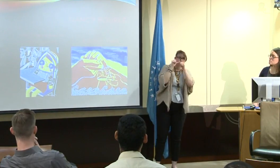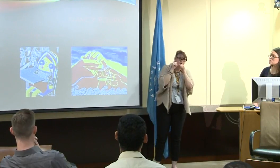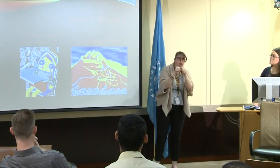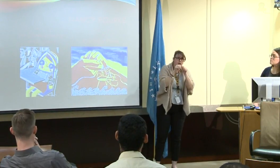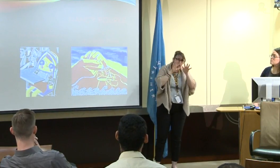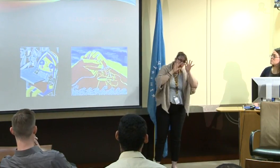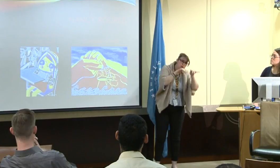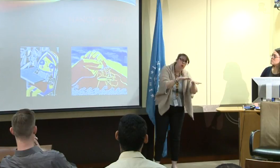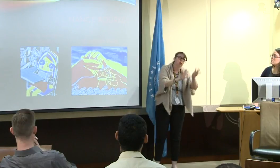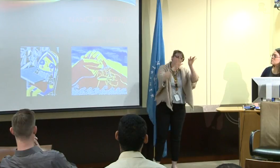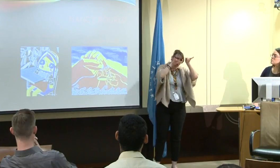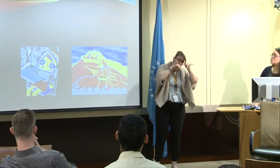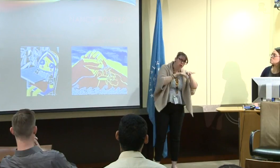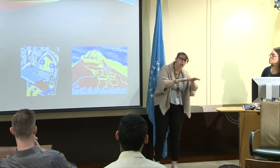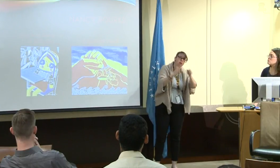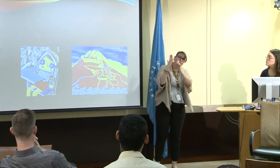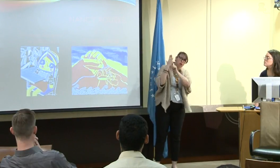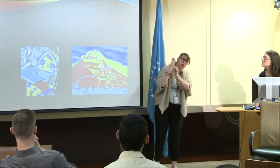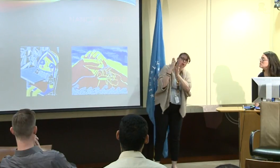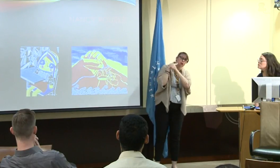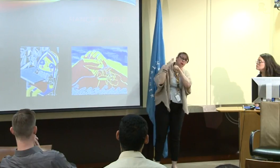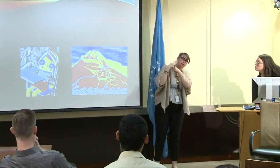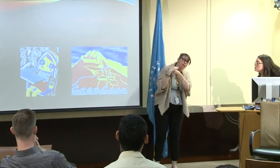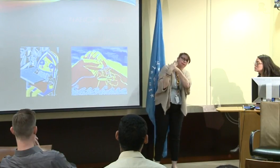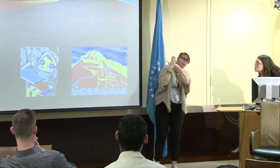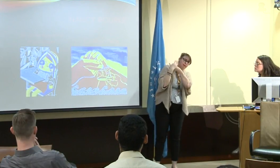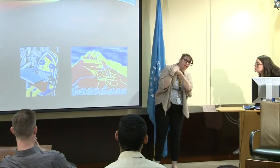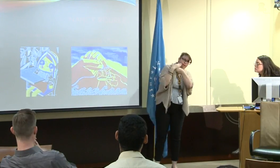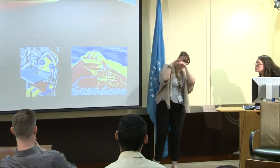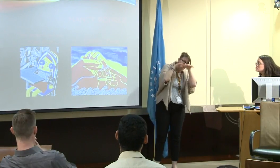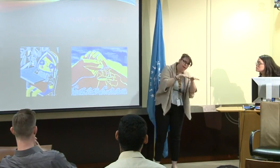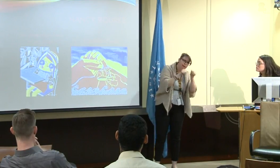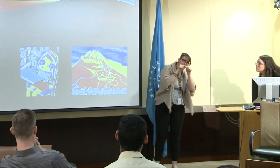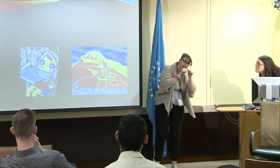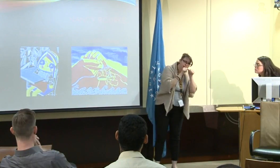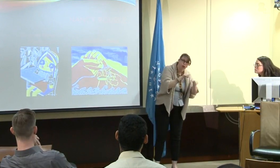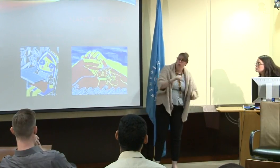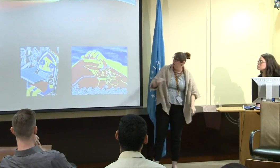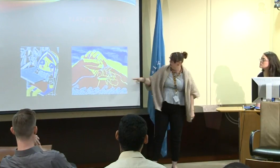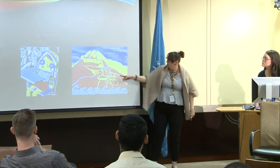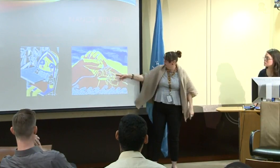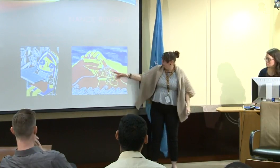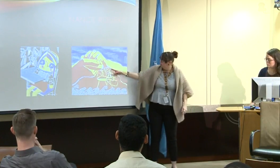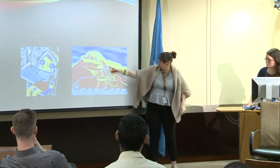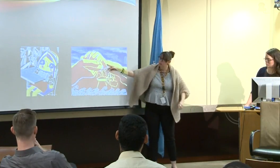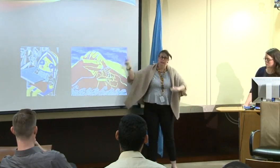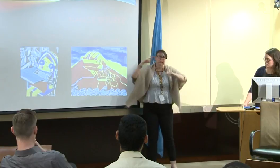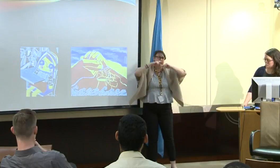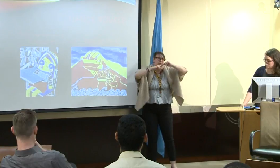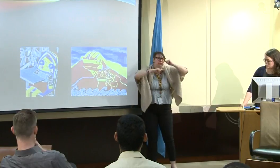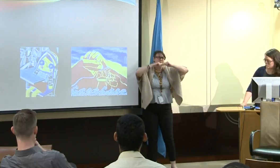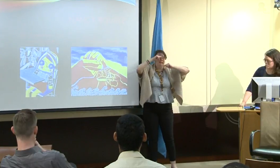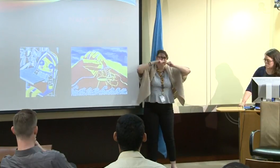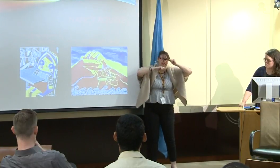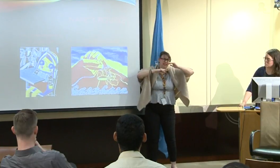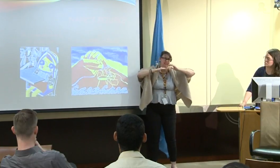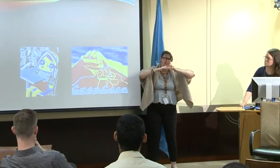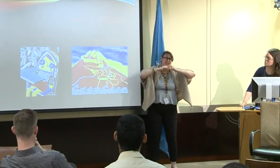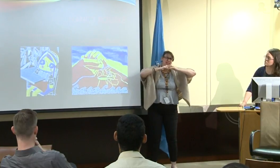And those waves, for so many years, often affect the deaf community and continue to affect the deaf community, and it's the work